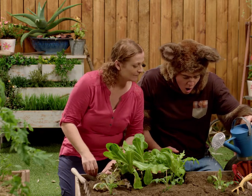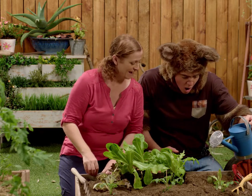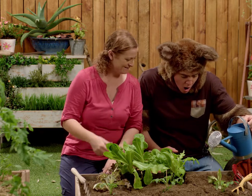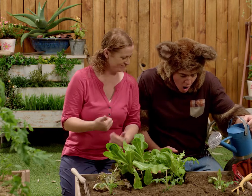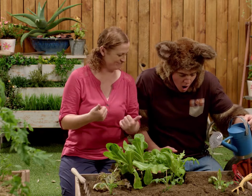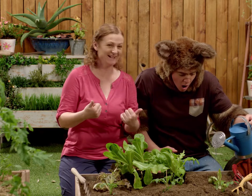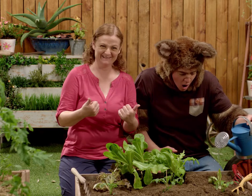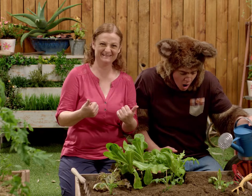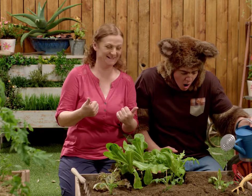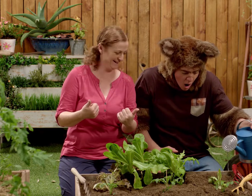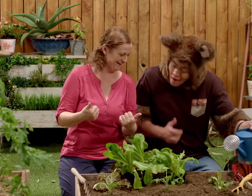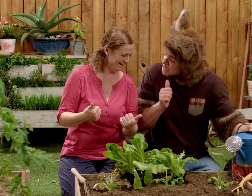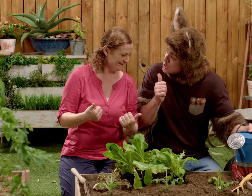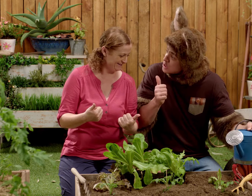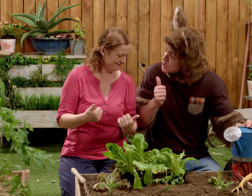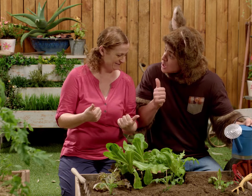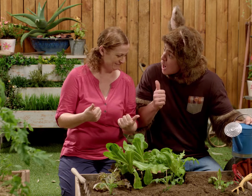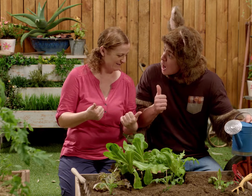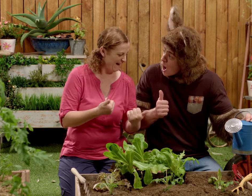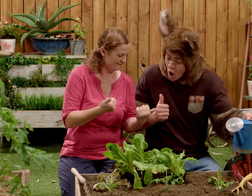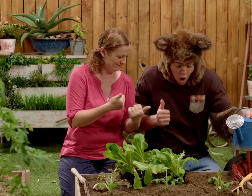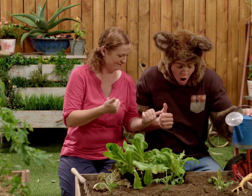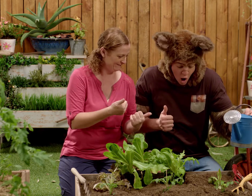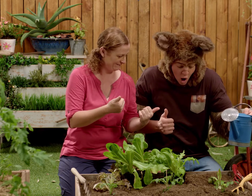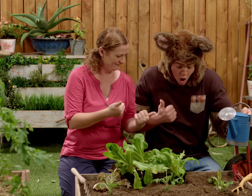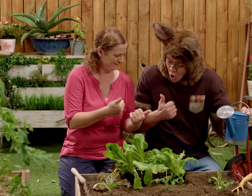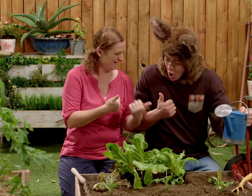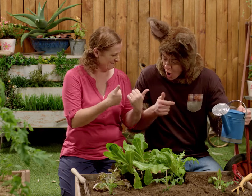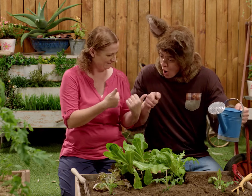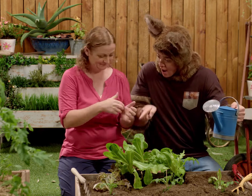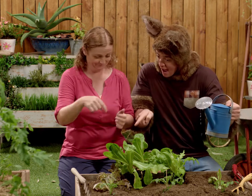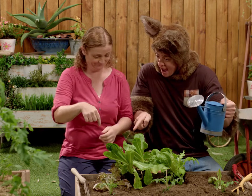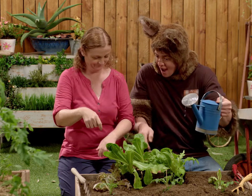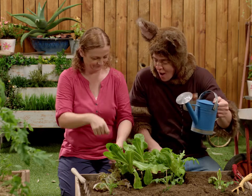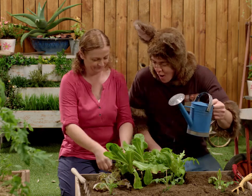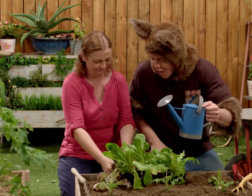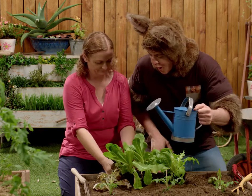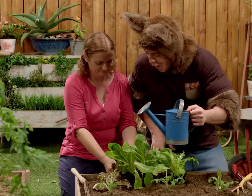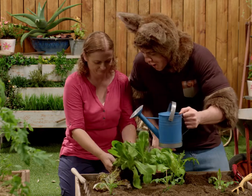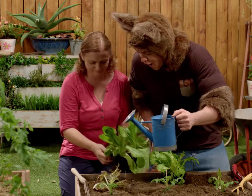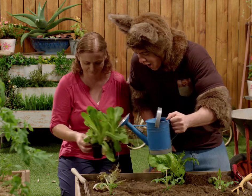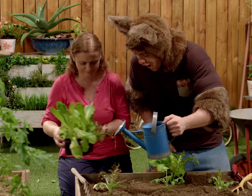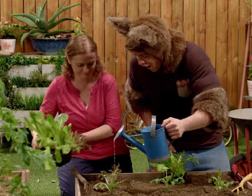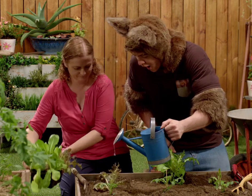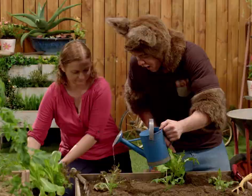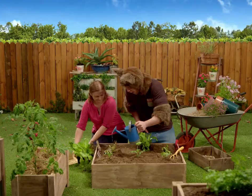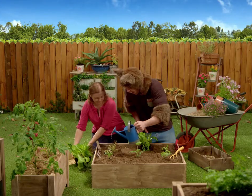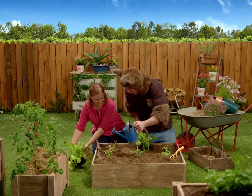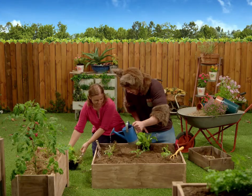That's it, yes. Finish, enough? That's enough. Can you do mine please?